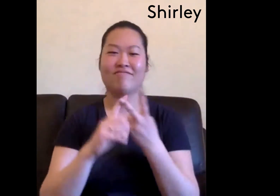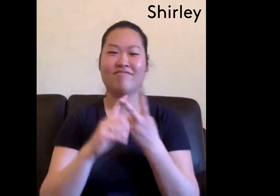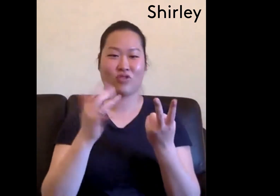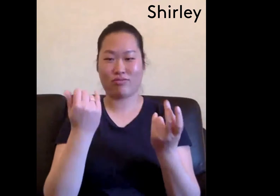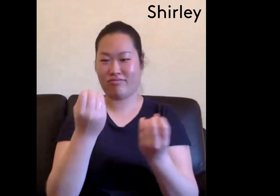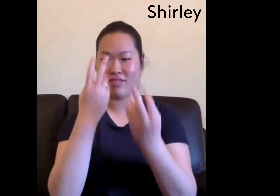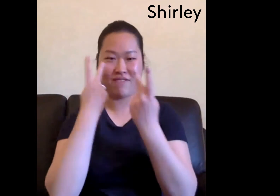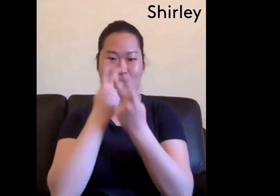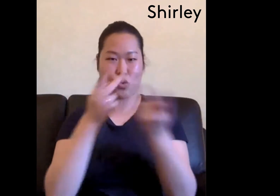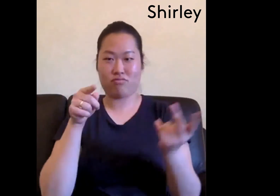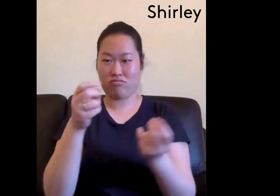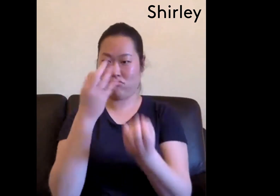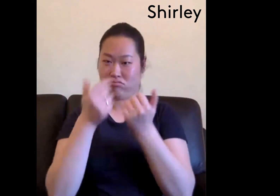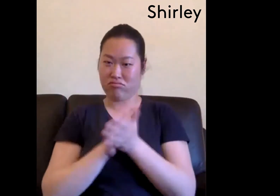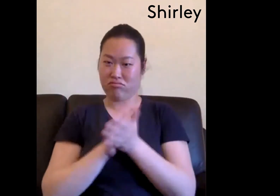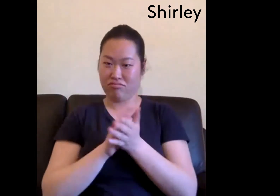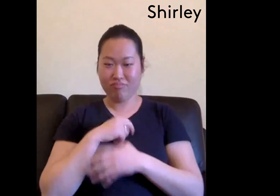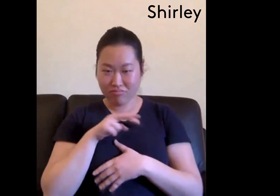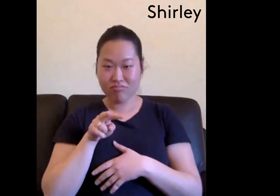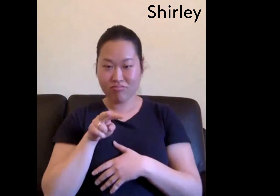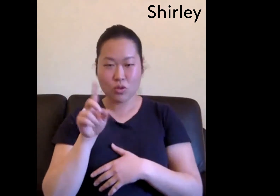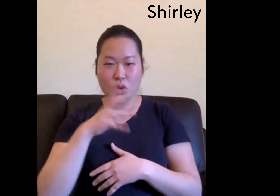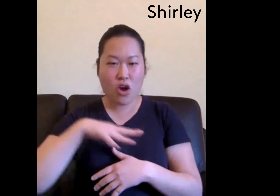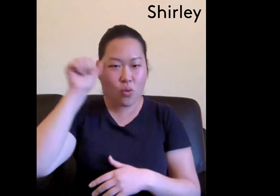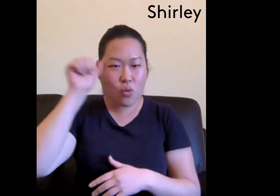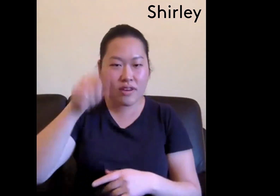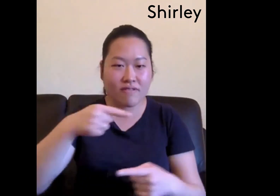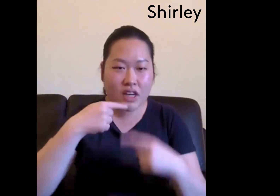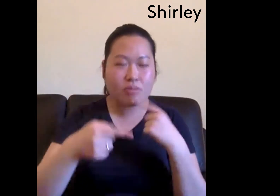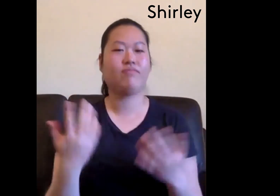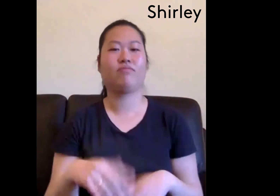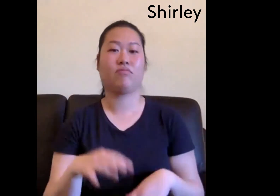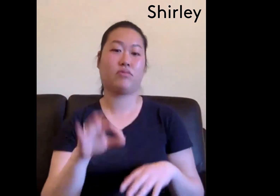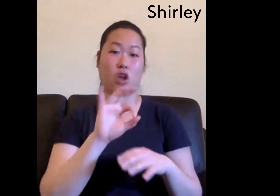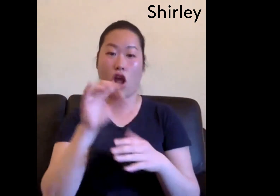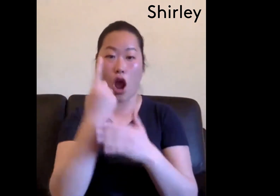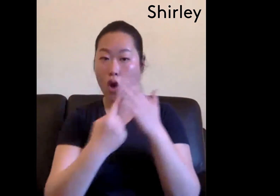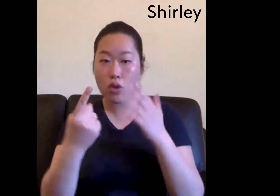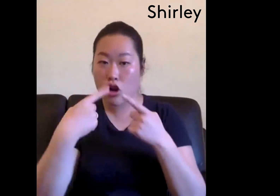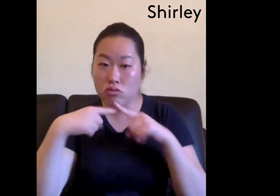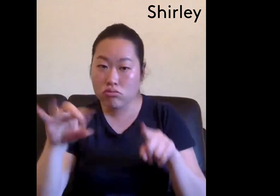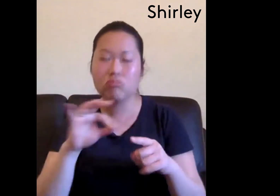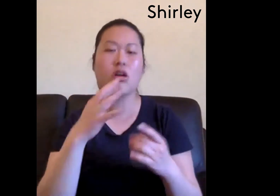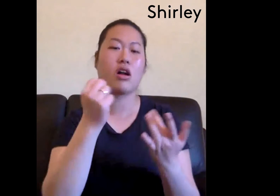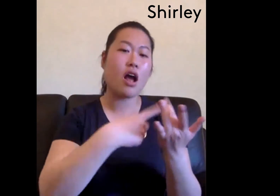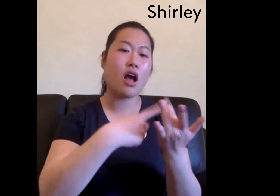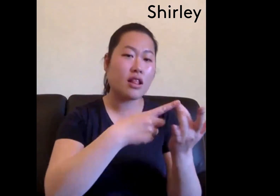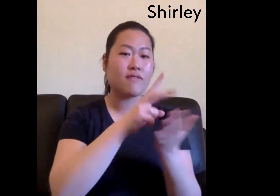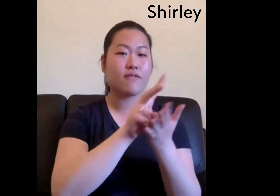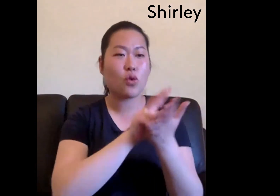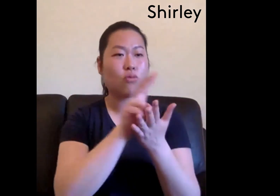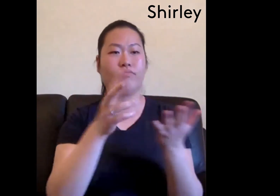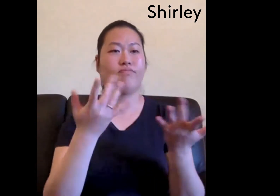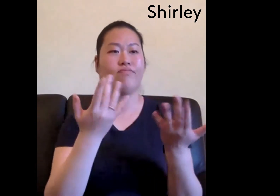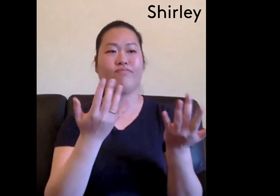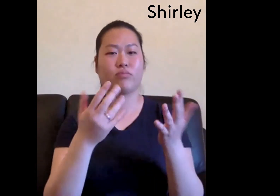Uh, there isn't a transcript available So often I want to know what's going on in those short clips, but I don't have access to them